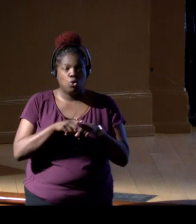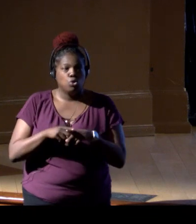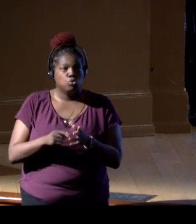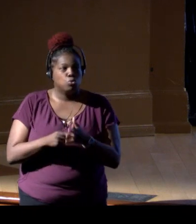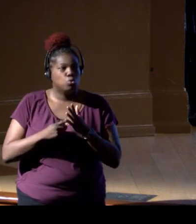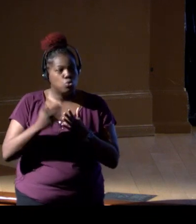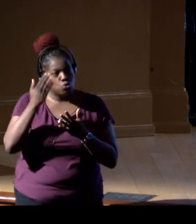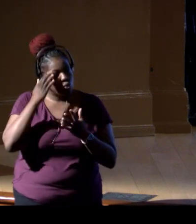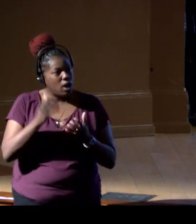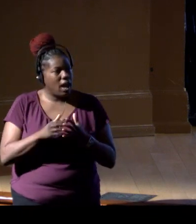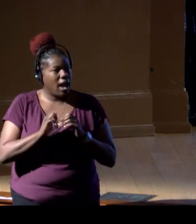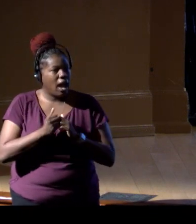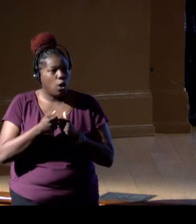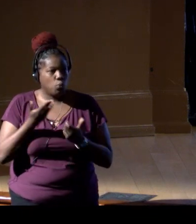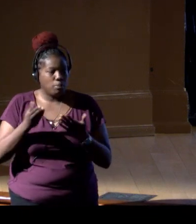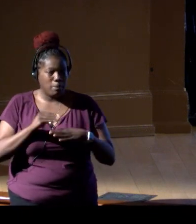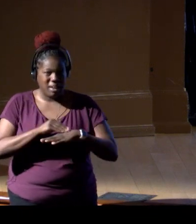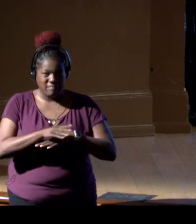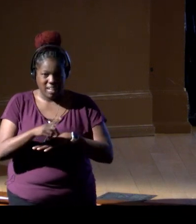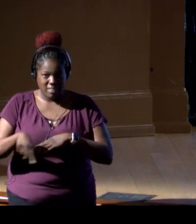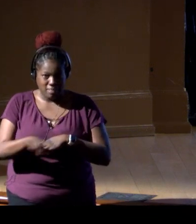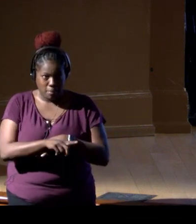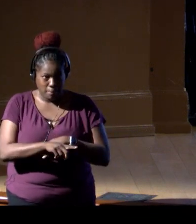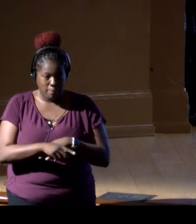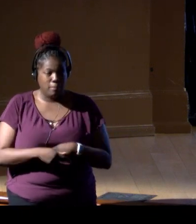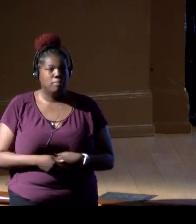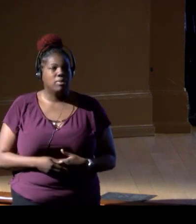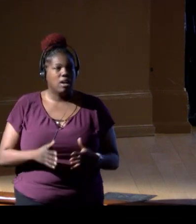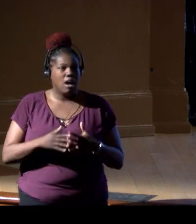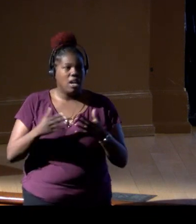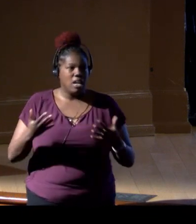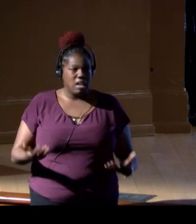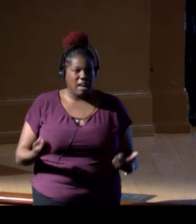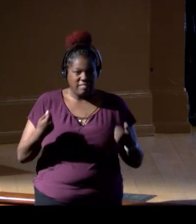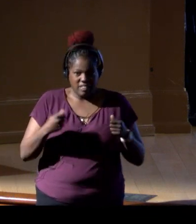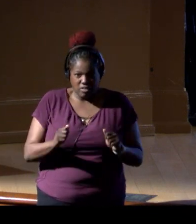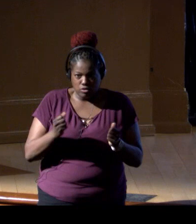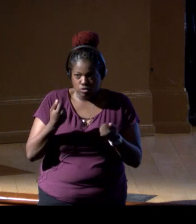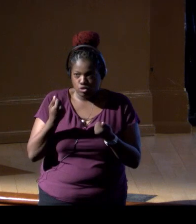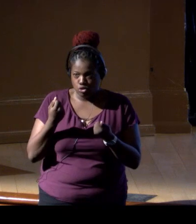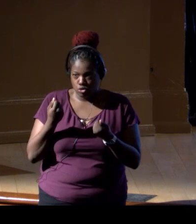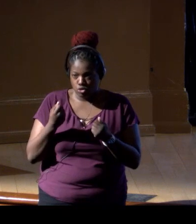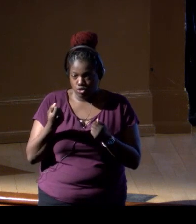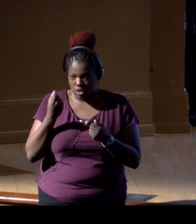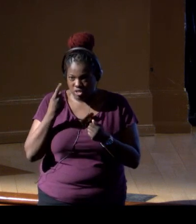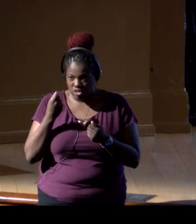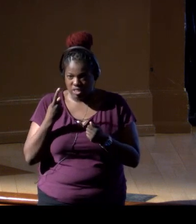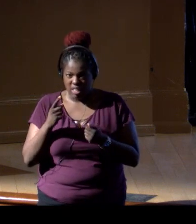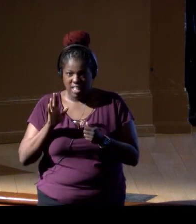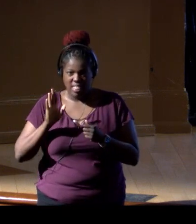how we might be affecting them, right? So there's a lot of effort going into understanding behavioral, physiological response